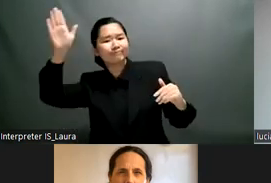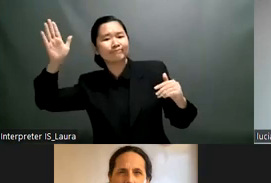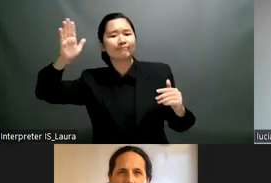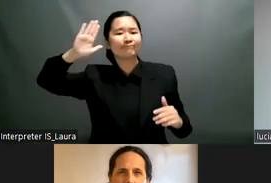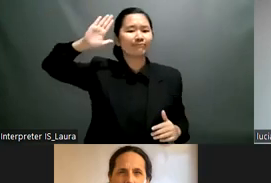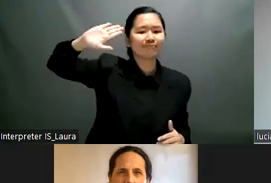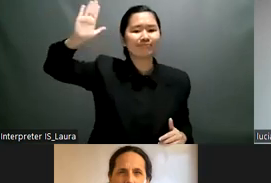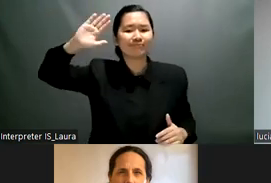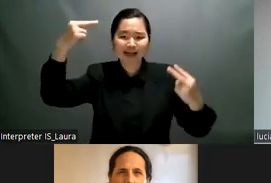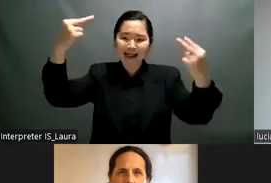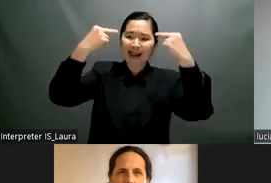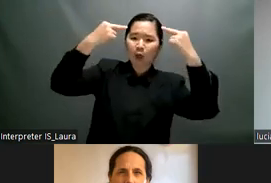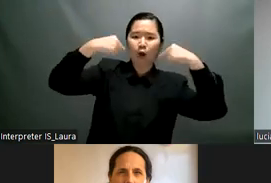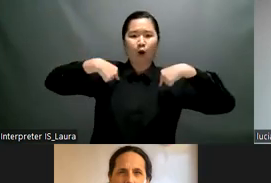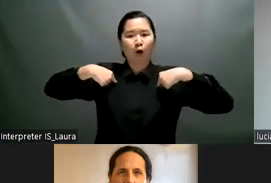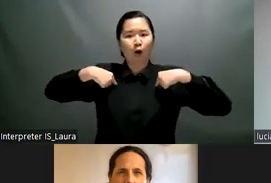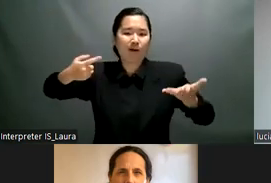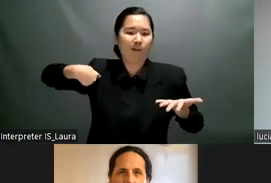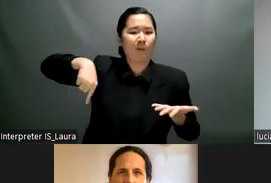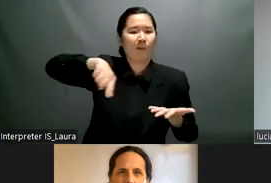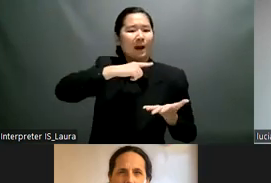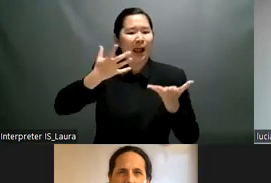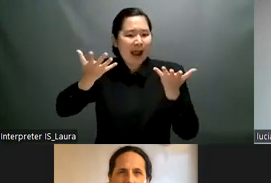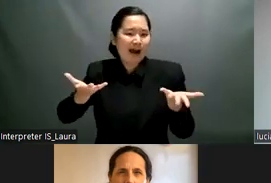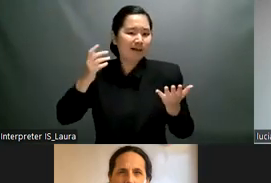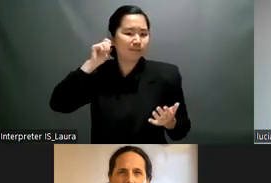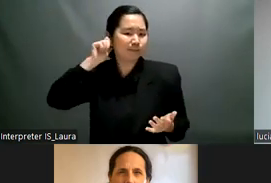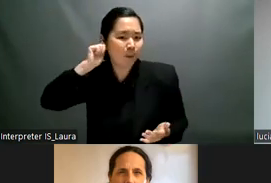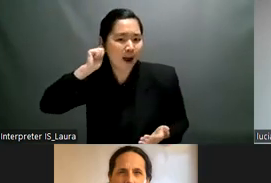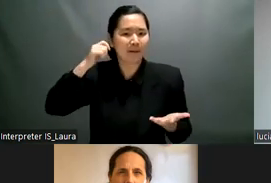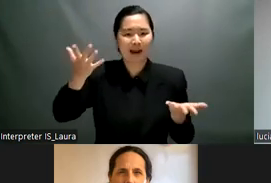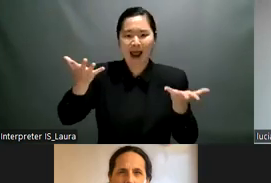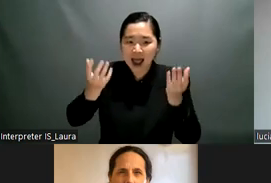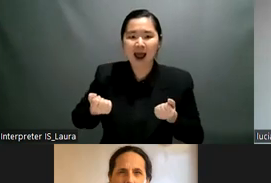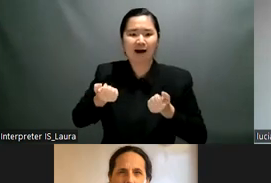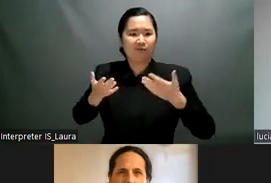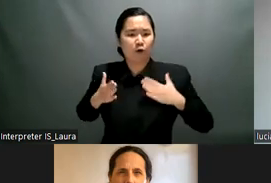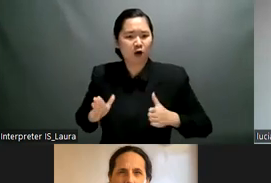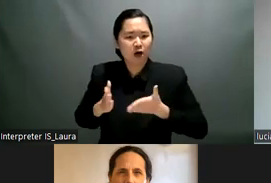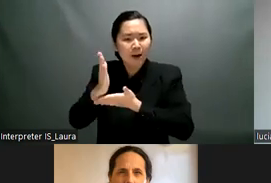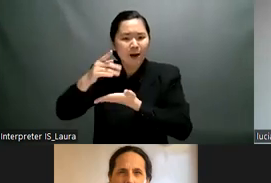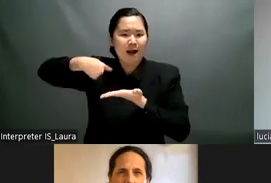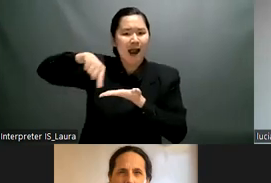women want to use their rights and make use of them in reality